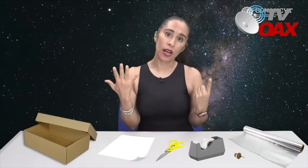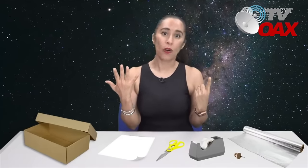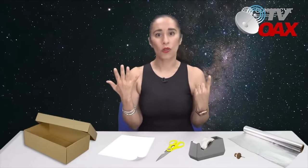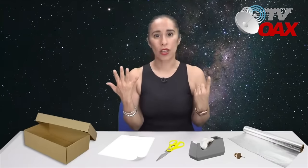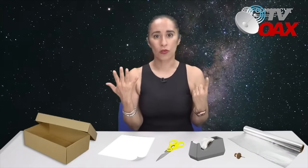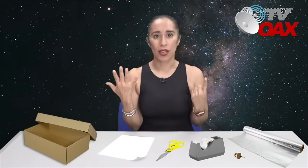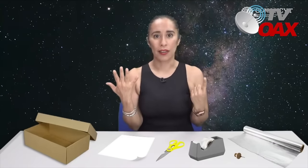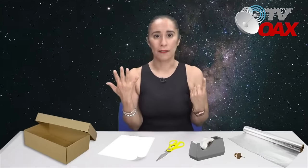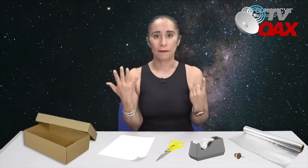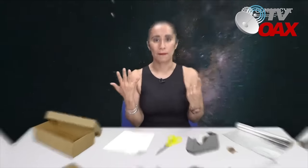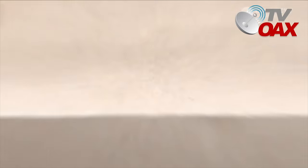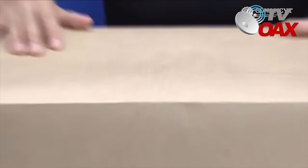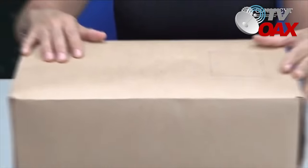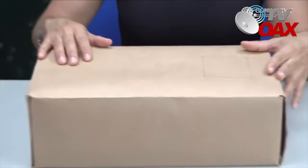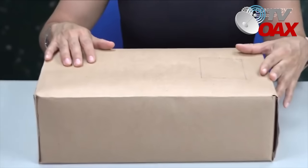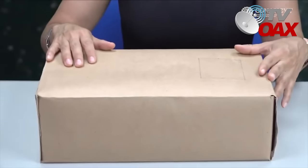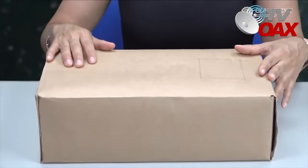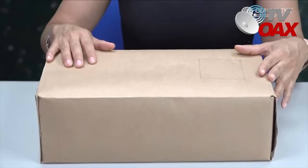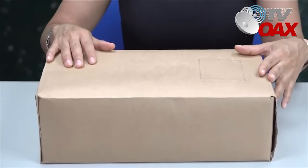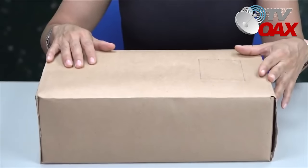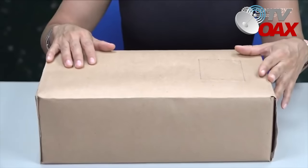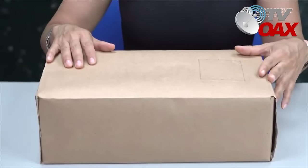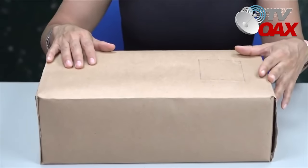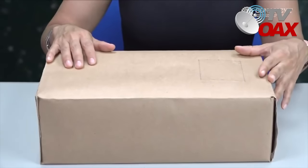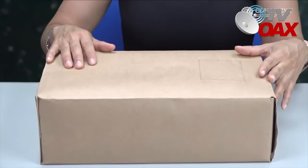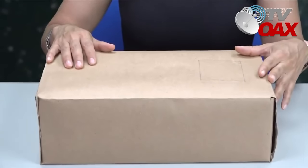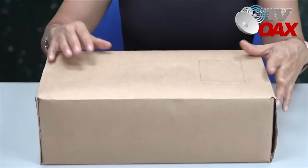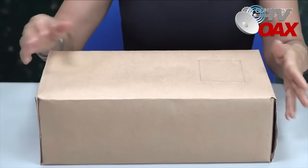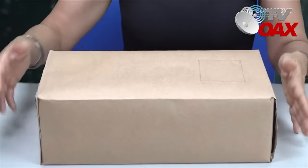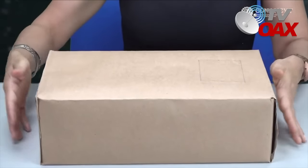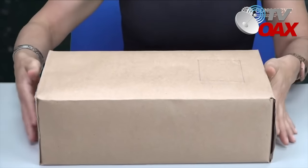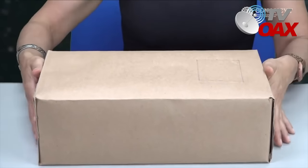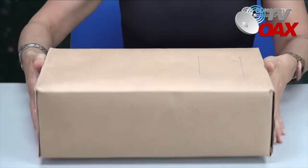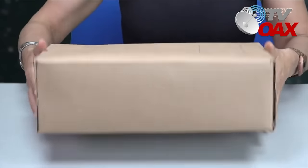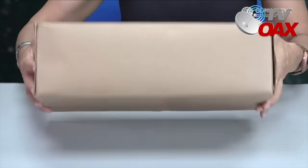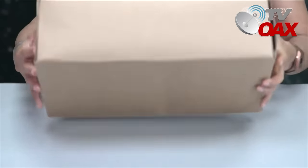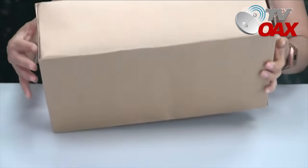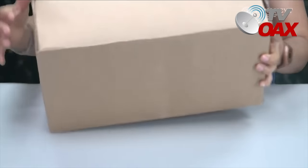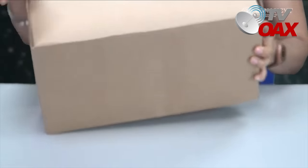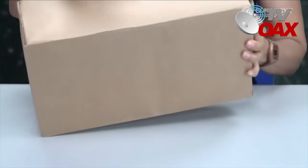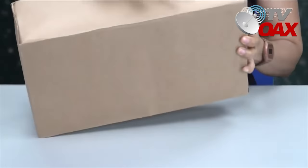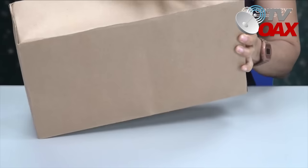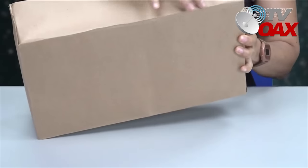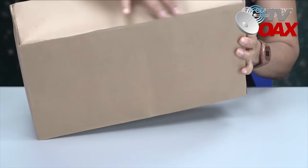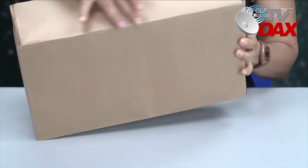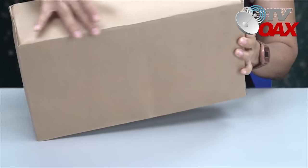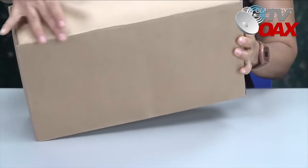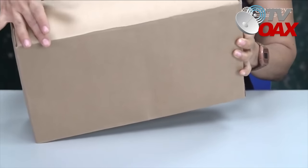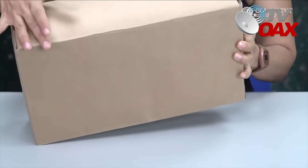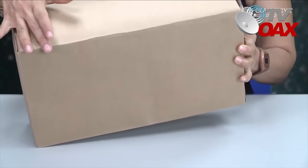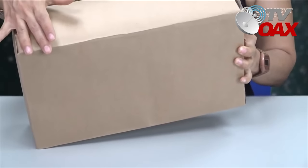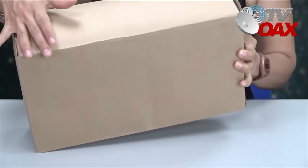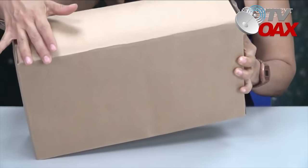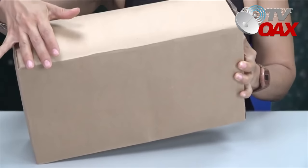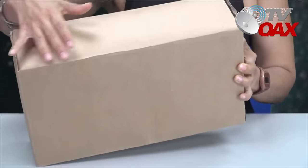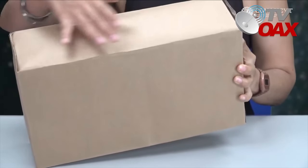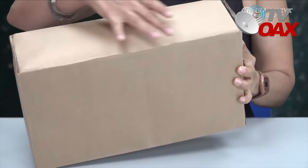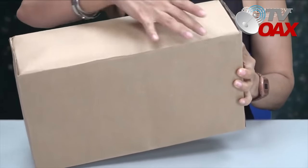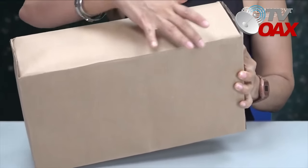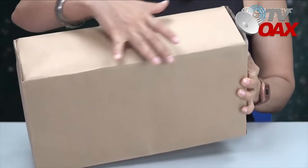or tack. Check that the cardboard box is perfectly closed, if necessary, glue the